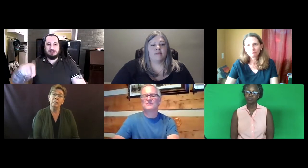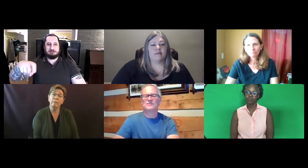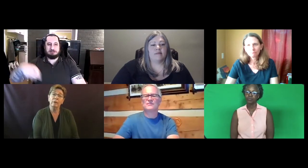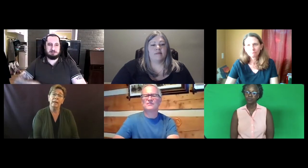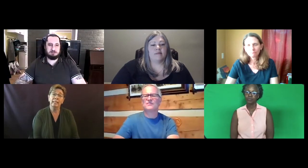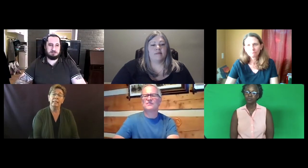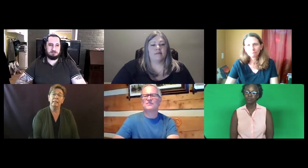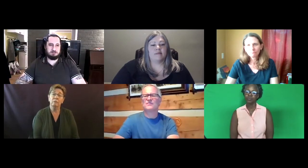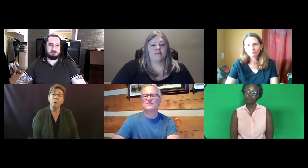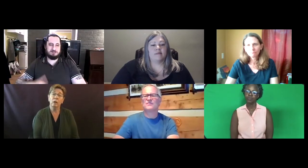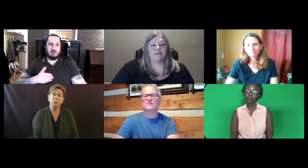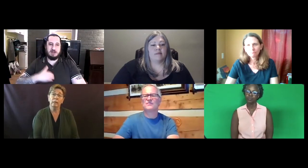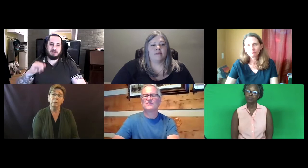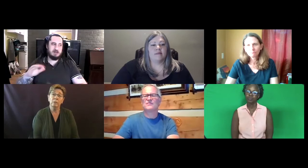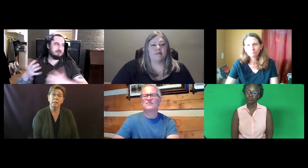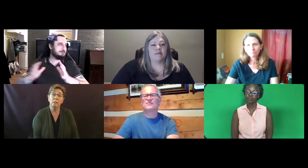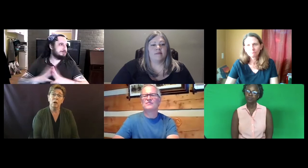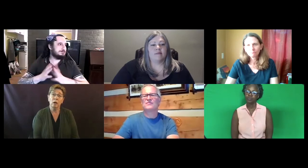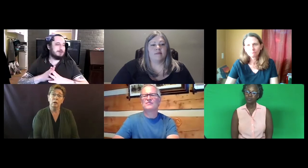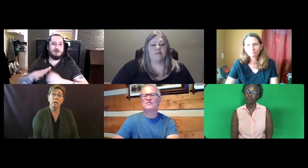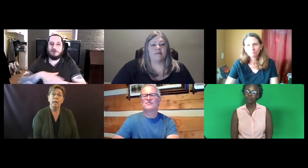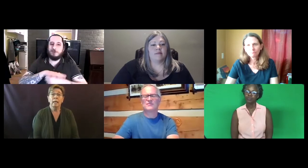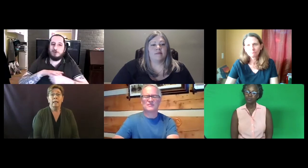better idea of what Colorado's needs are.